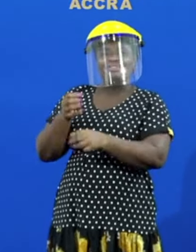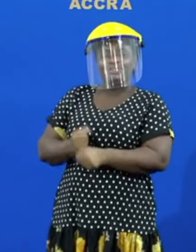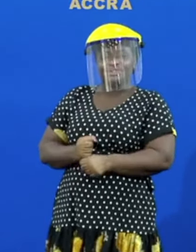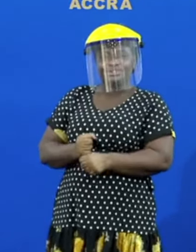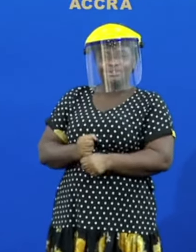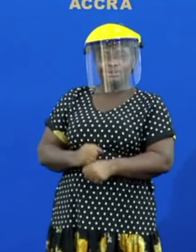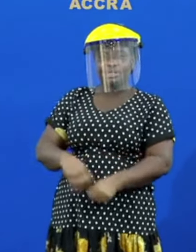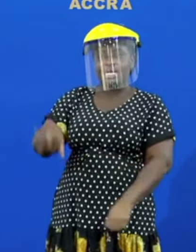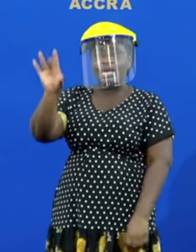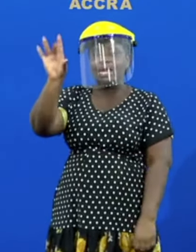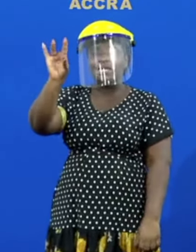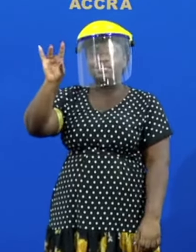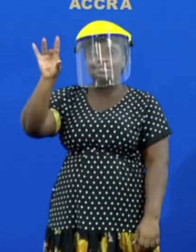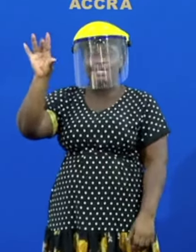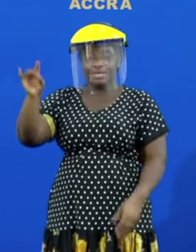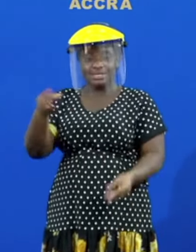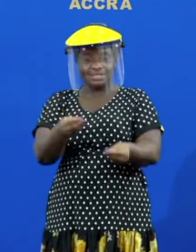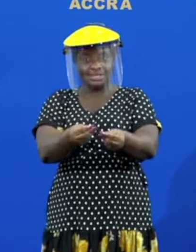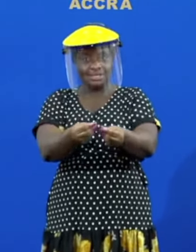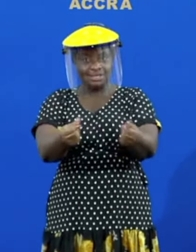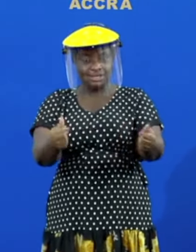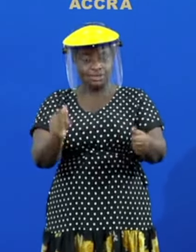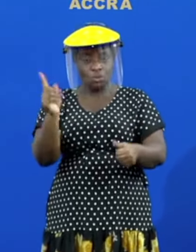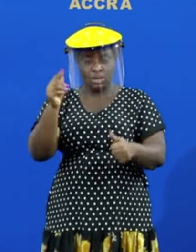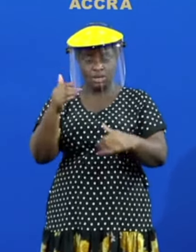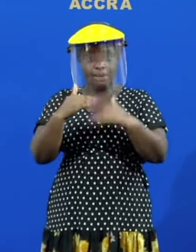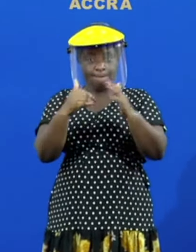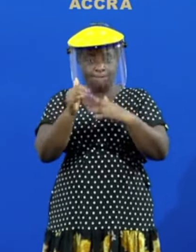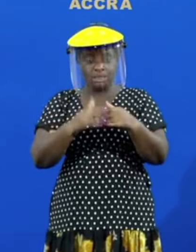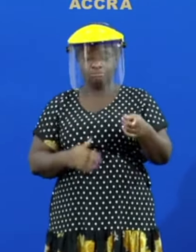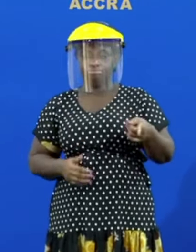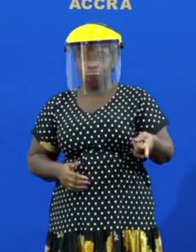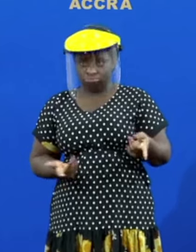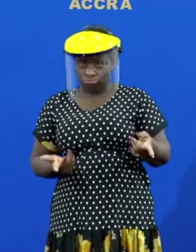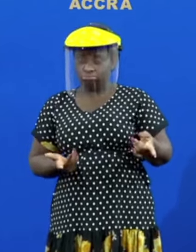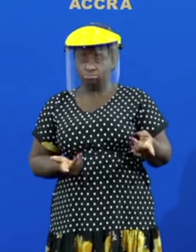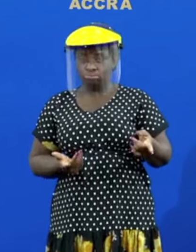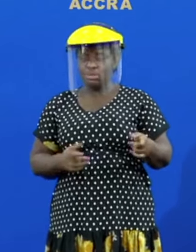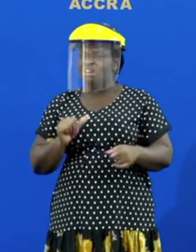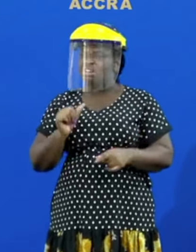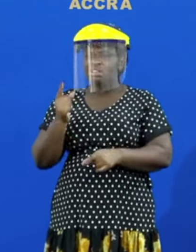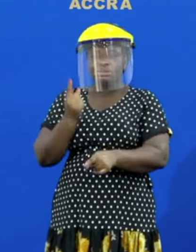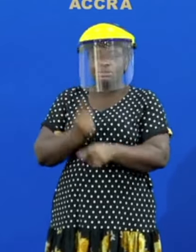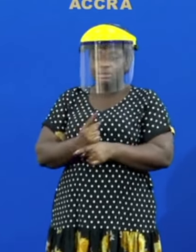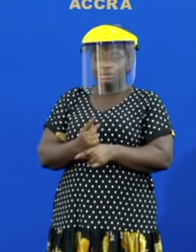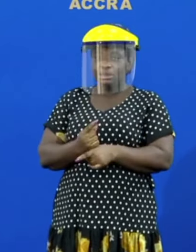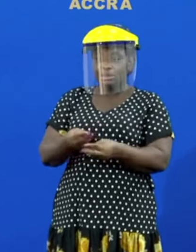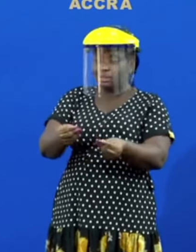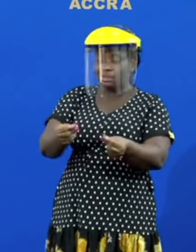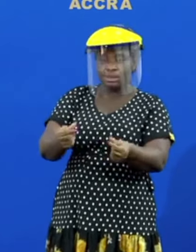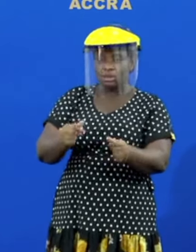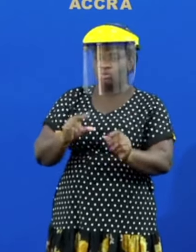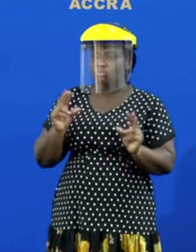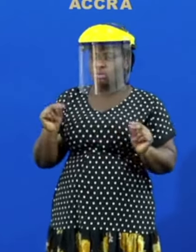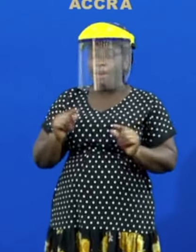88 of those 101 sites not just securing the fiscal location but also securing